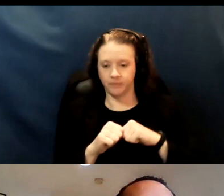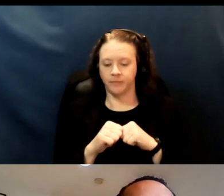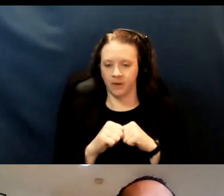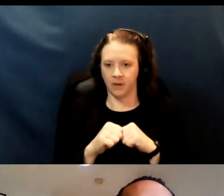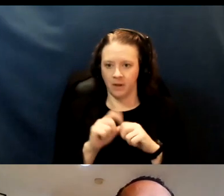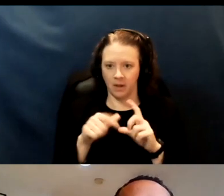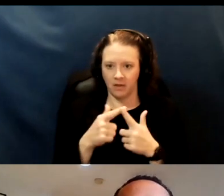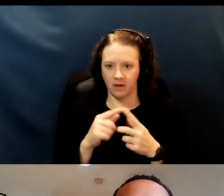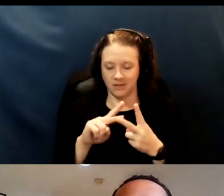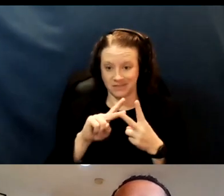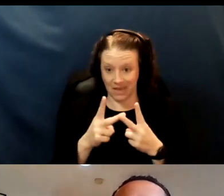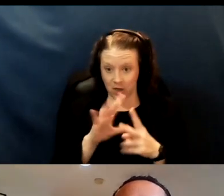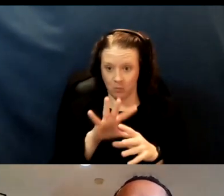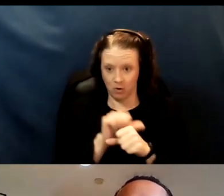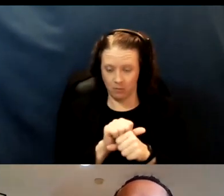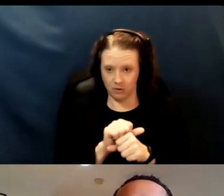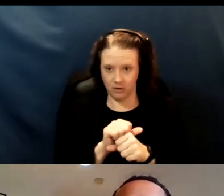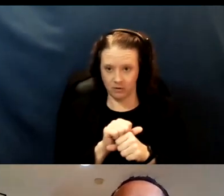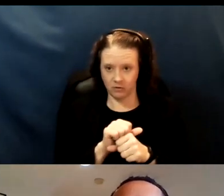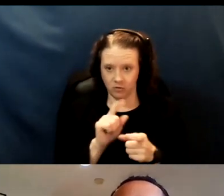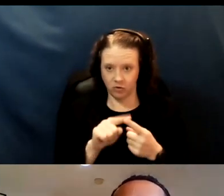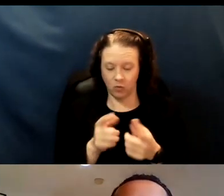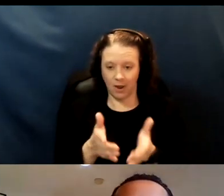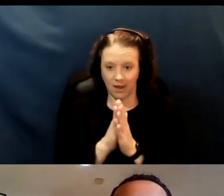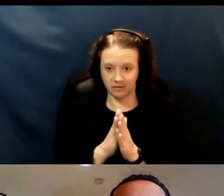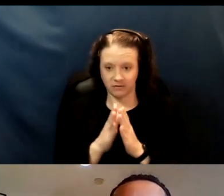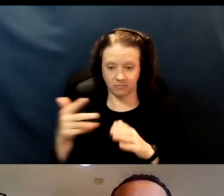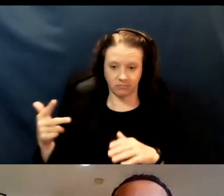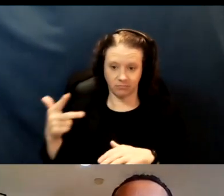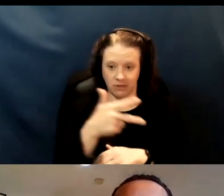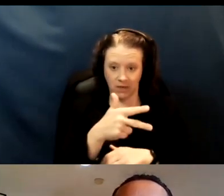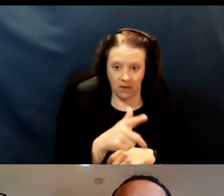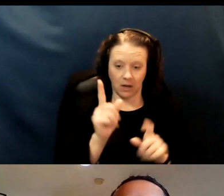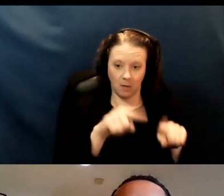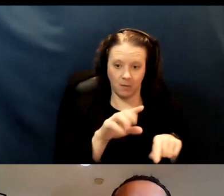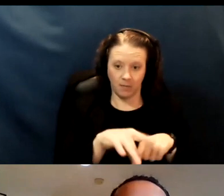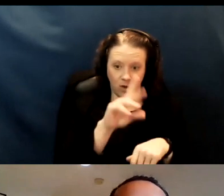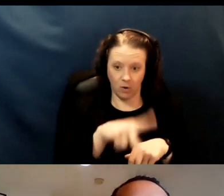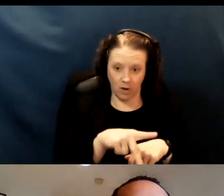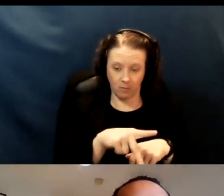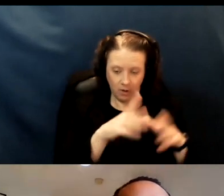And then your second appointment is to have them come pick you up at a designated time, and take you back to your home.